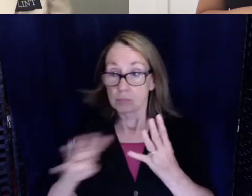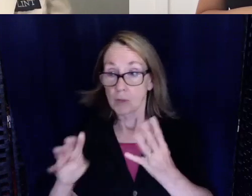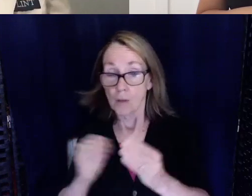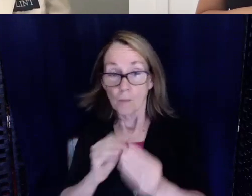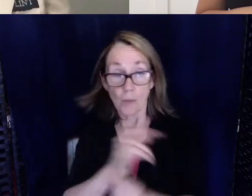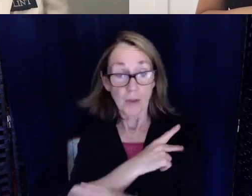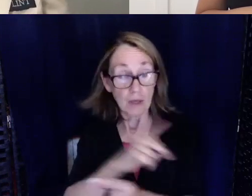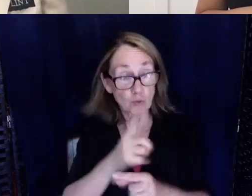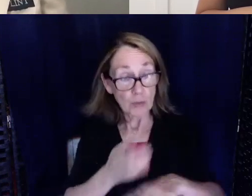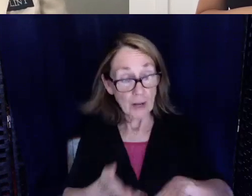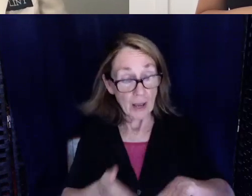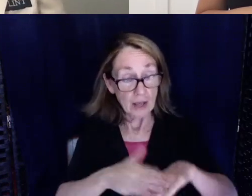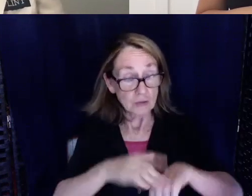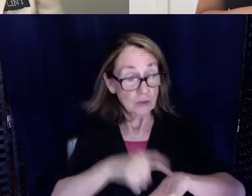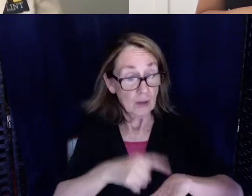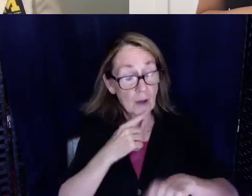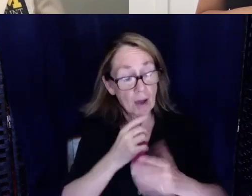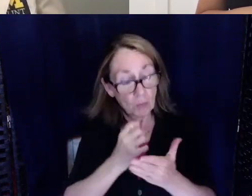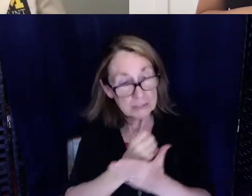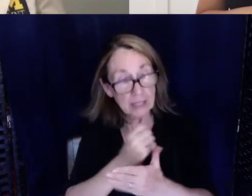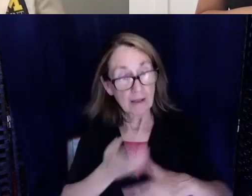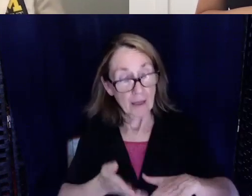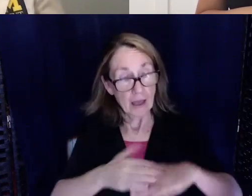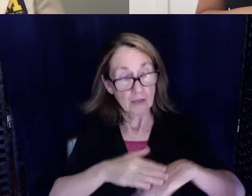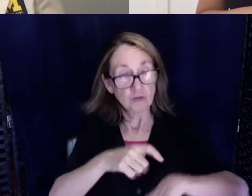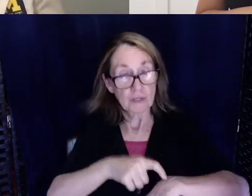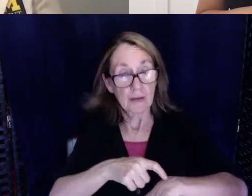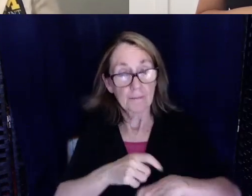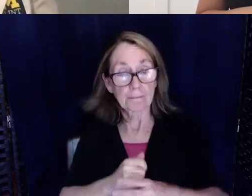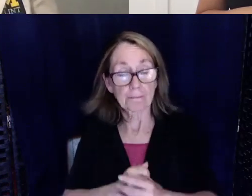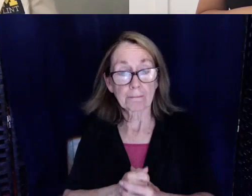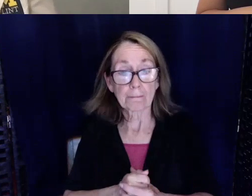take the extra time. A lot of times people assume that